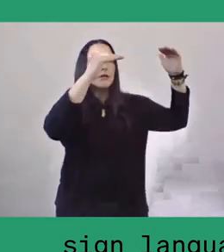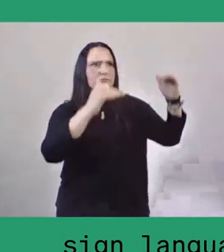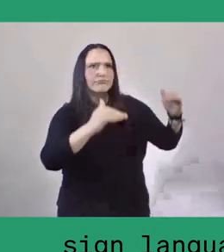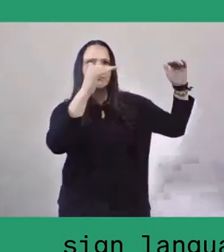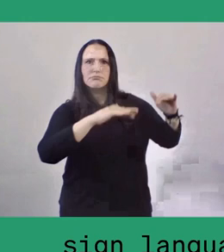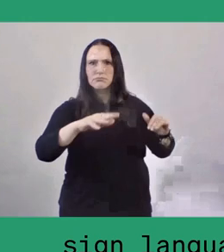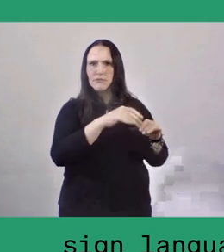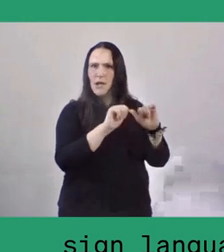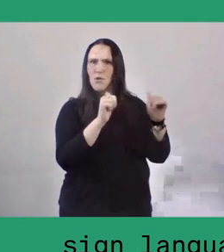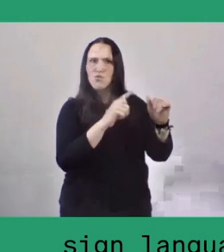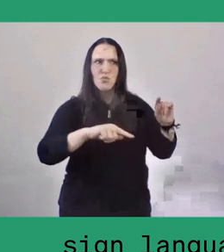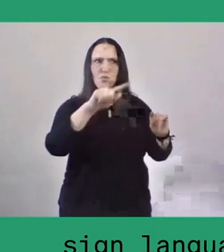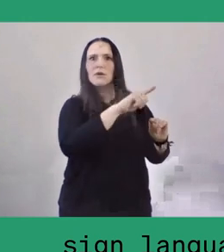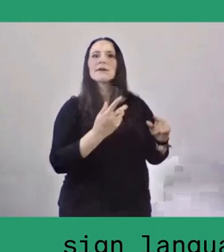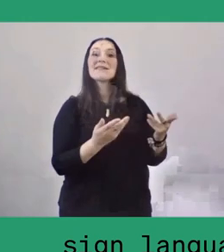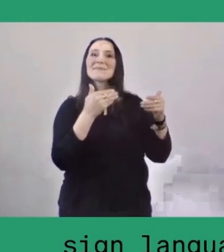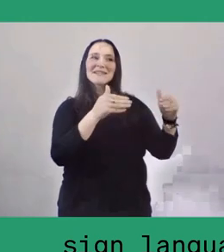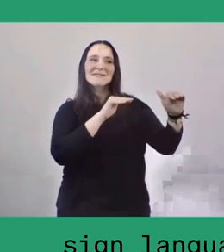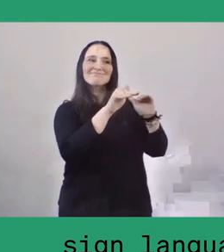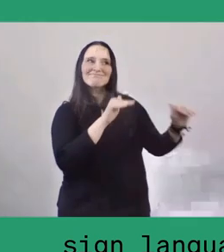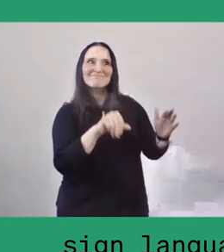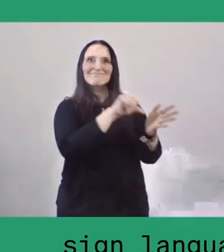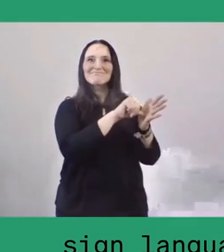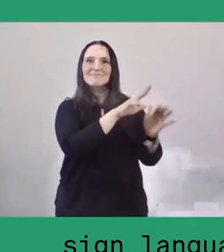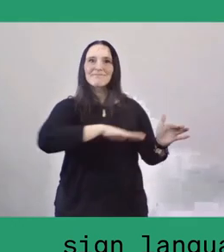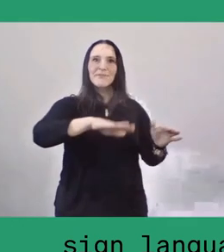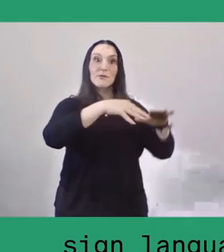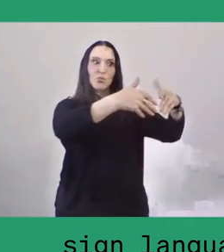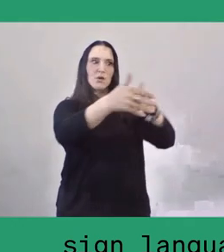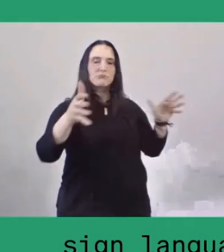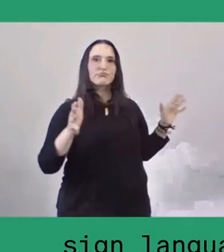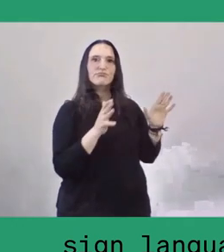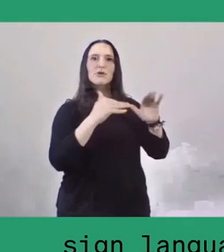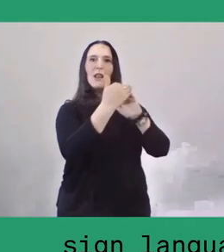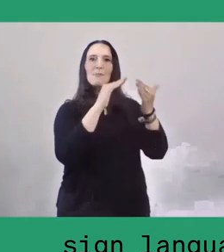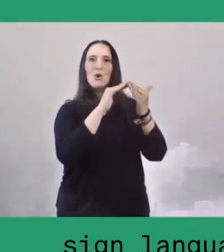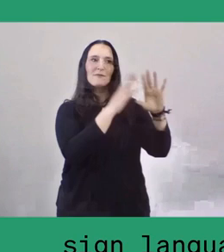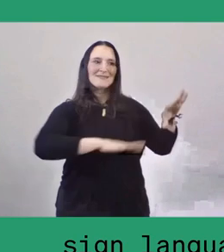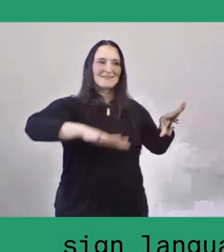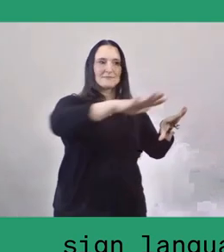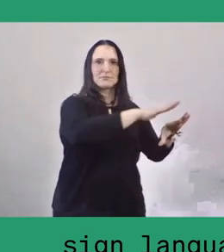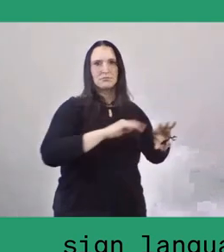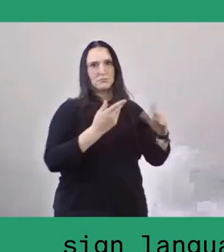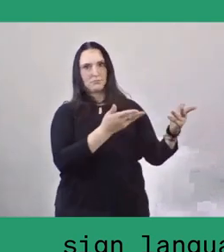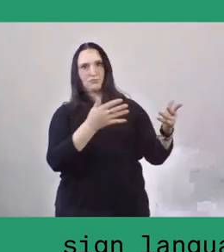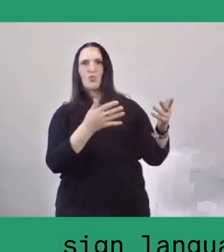the central storage area and the hollow space under the lumbung. In many rural areas